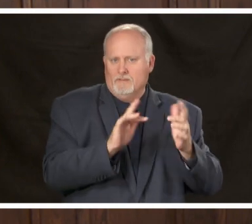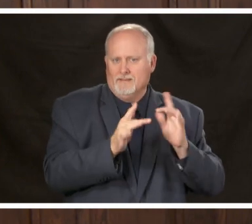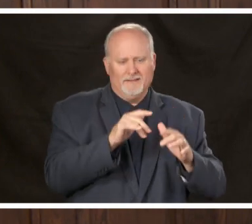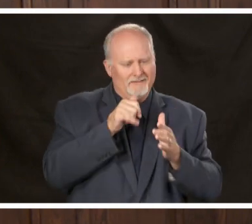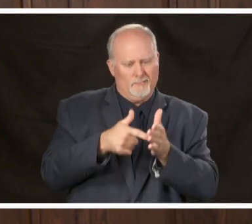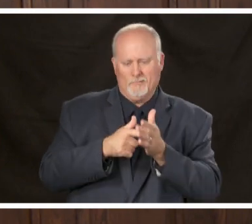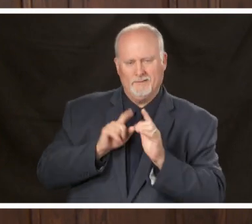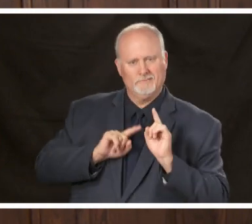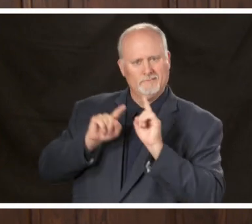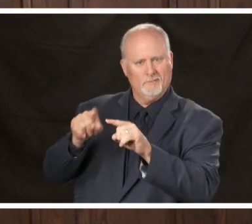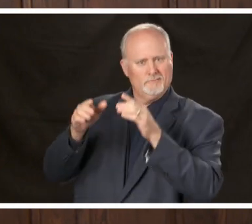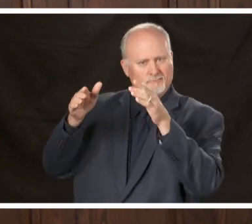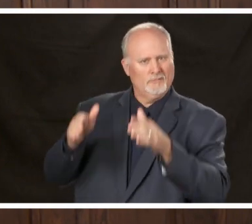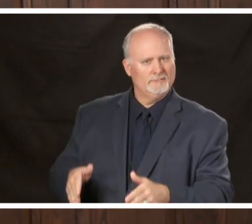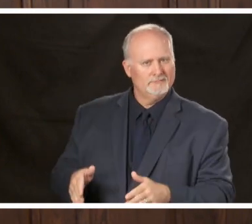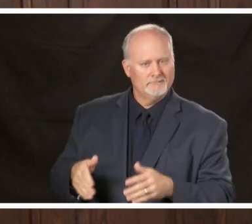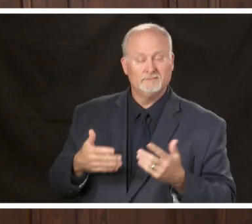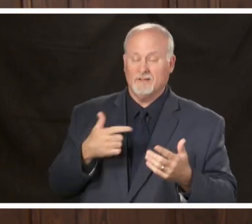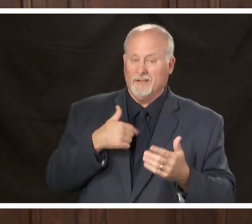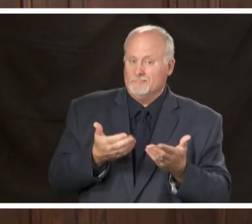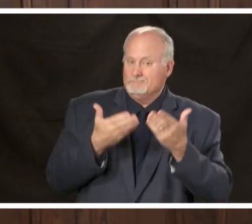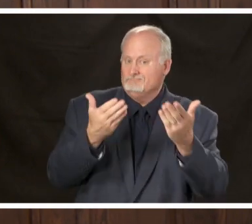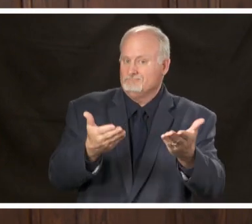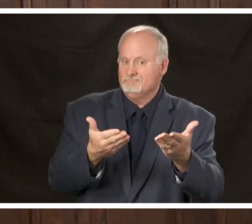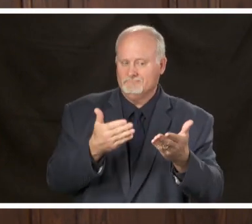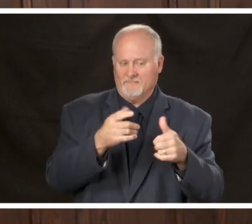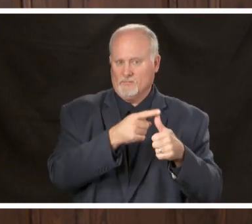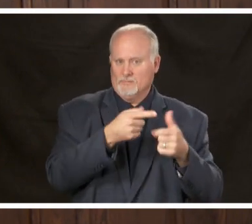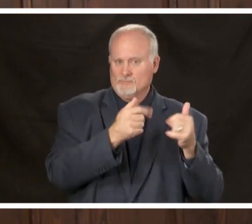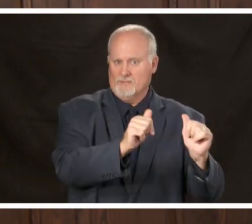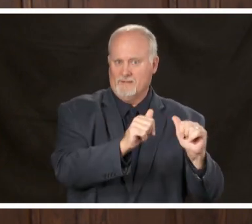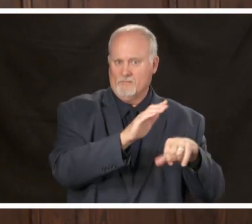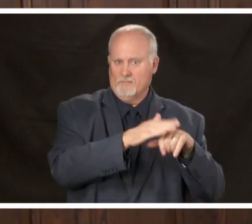mail and I would recommend that you do this yesterday the Supreme Court of